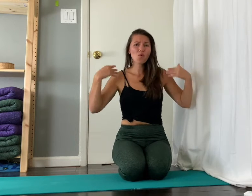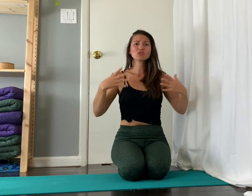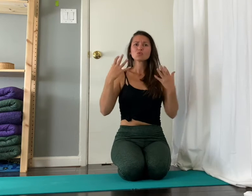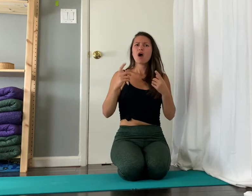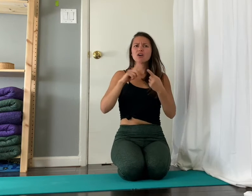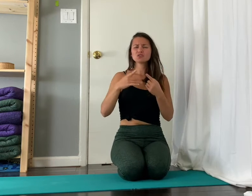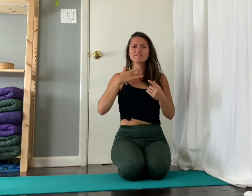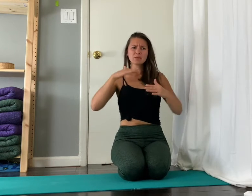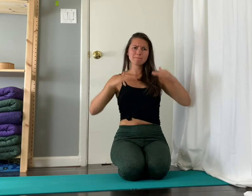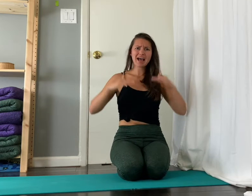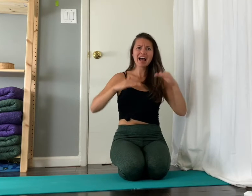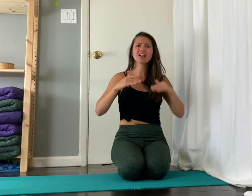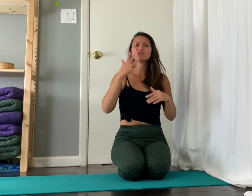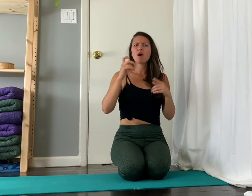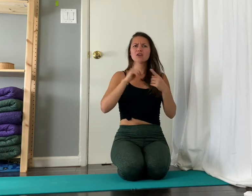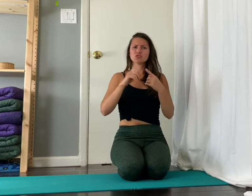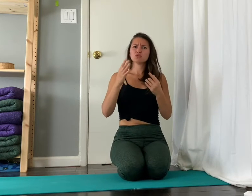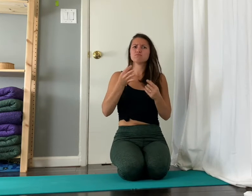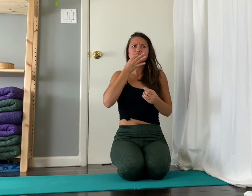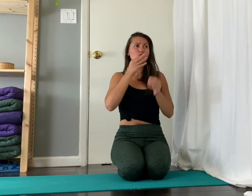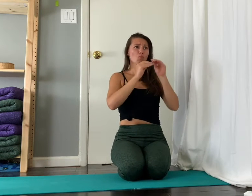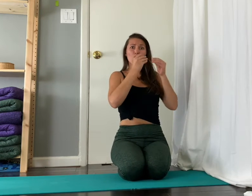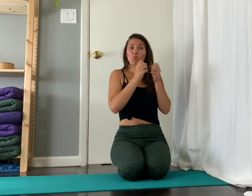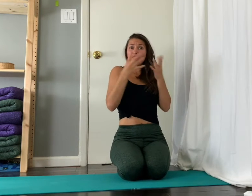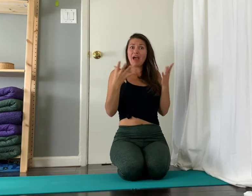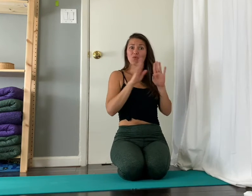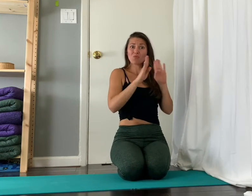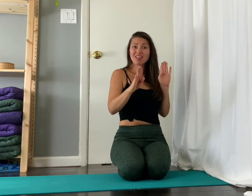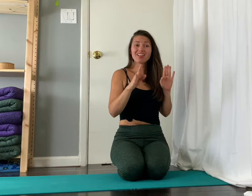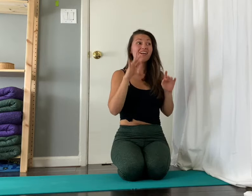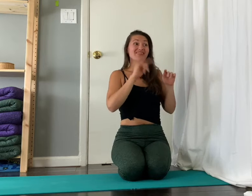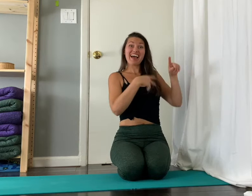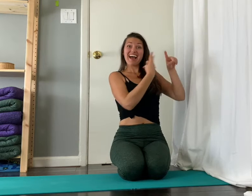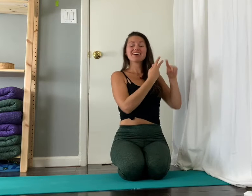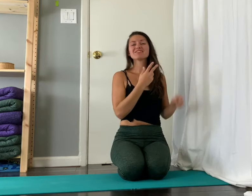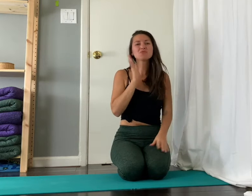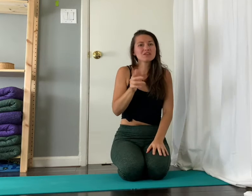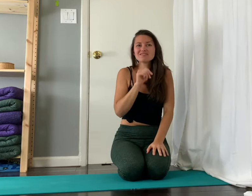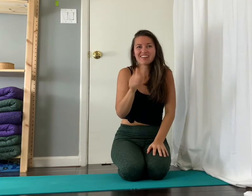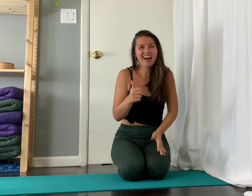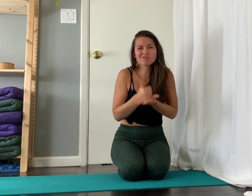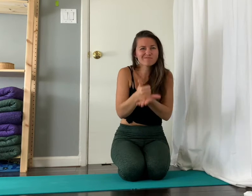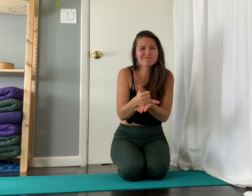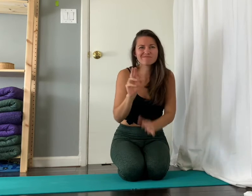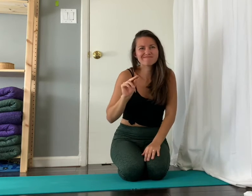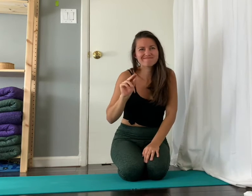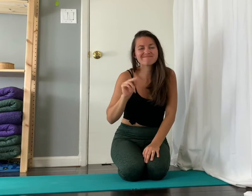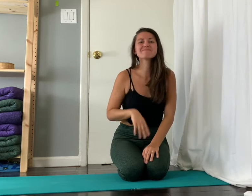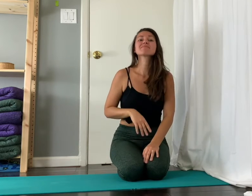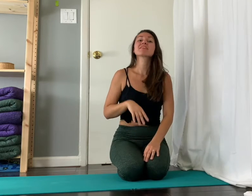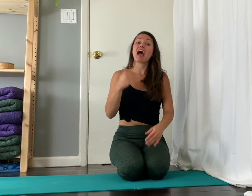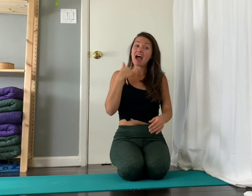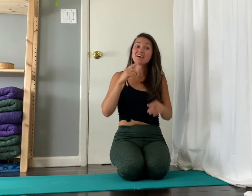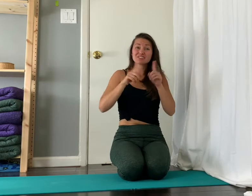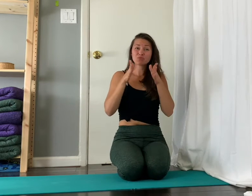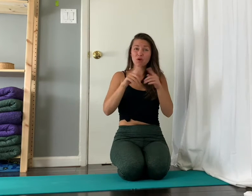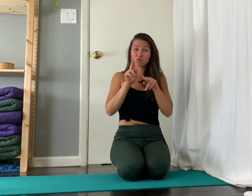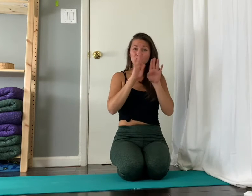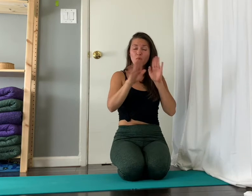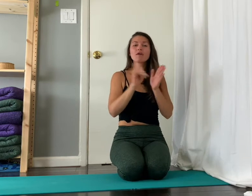improve balance, and be able to do it without a wall, this method won't help much. There is a different way of using the wall